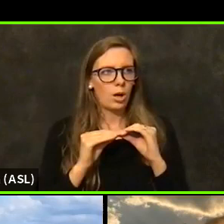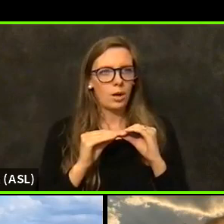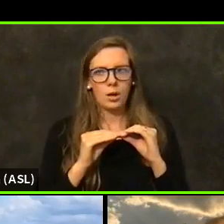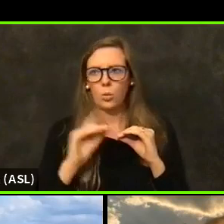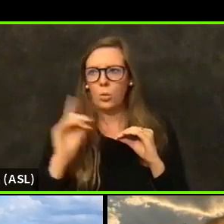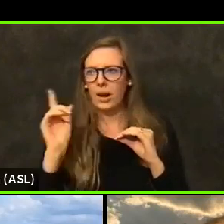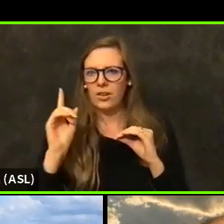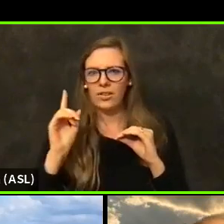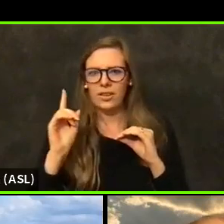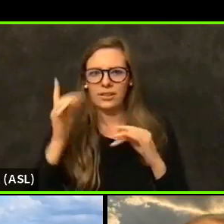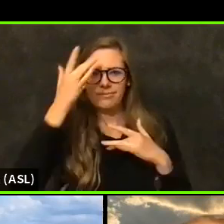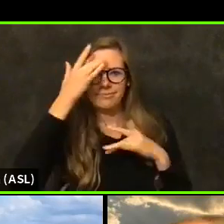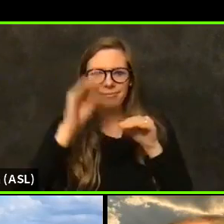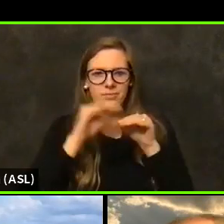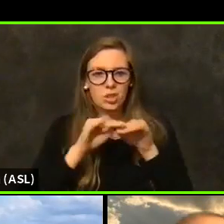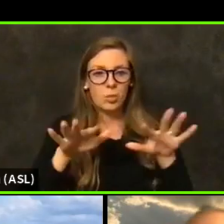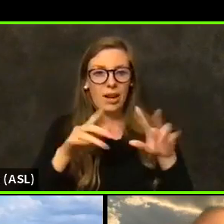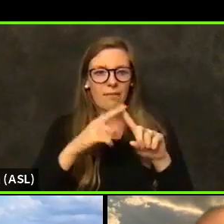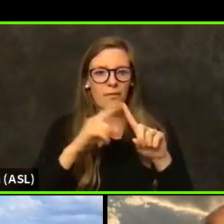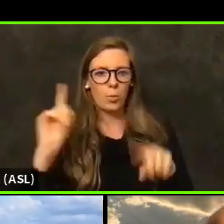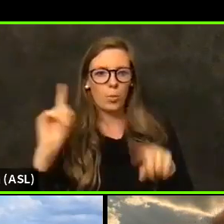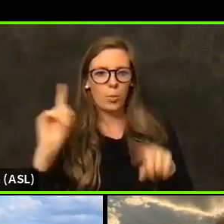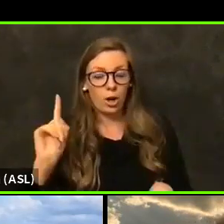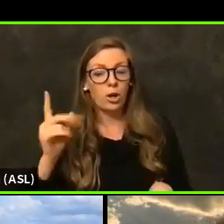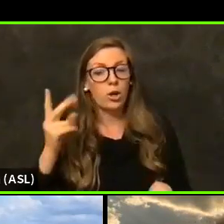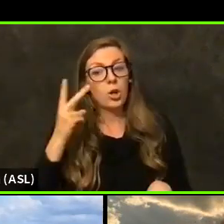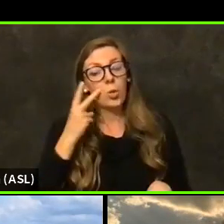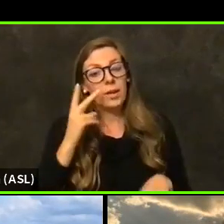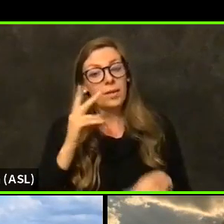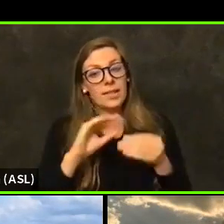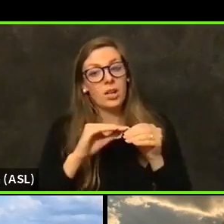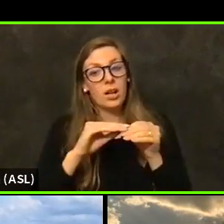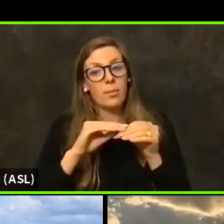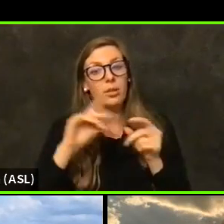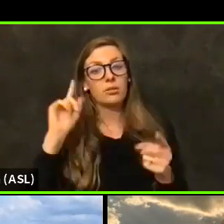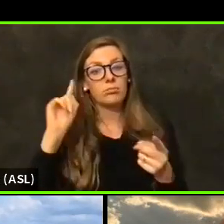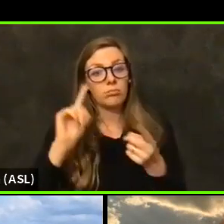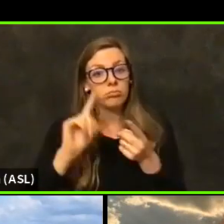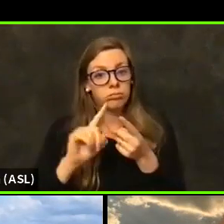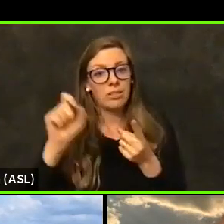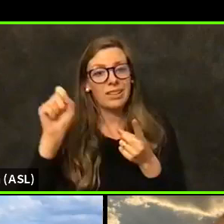I mean, we we do have we we we've seen our numbers drop, but we still are